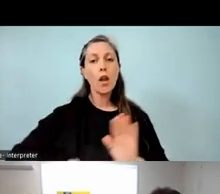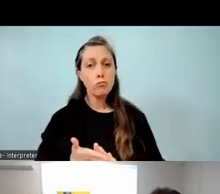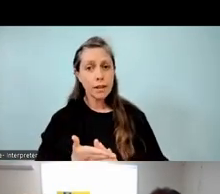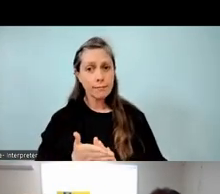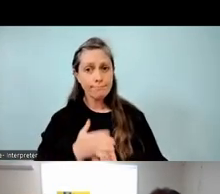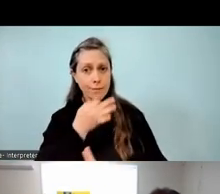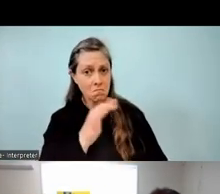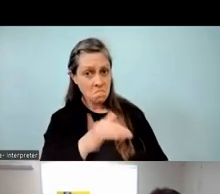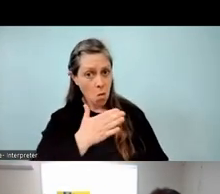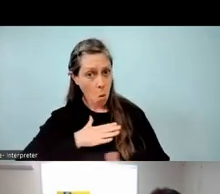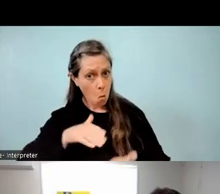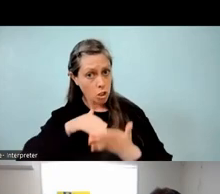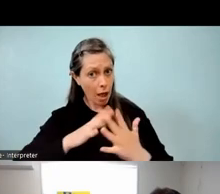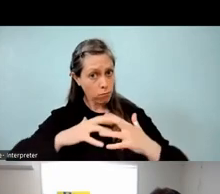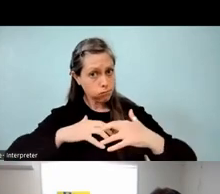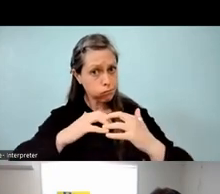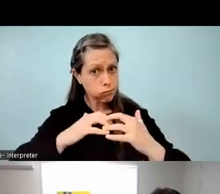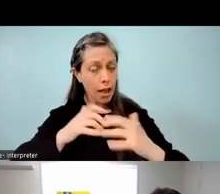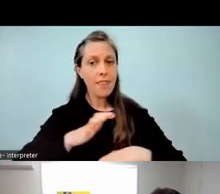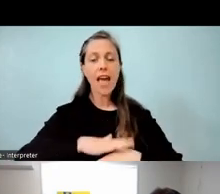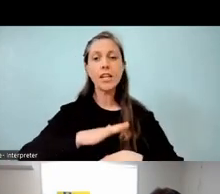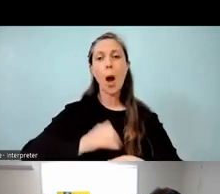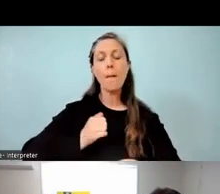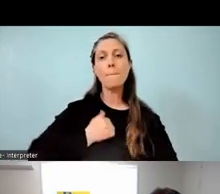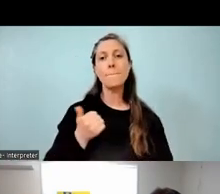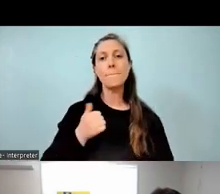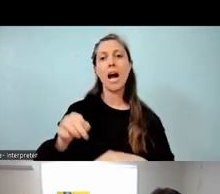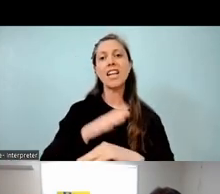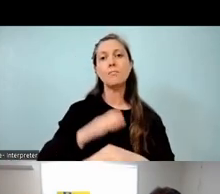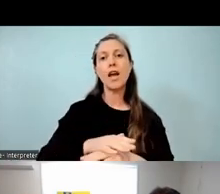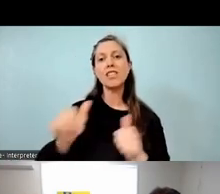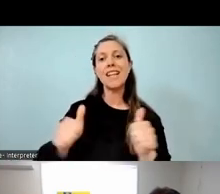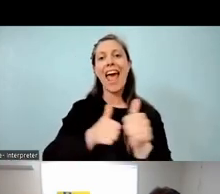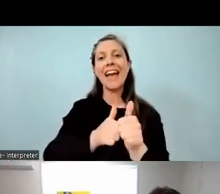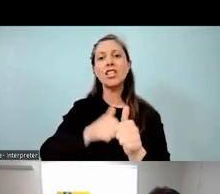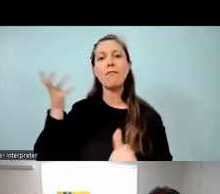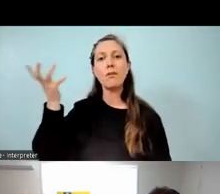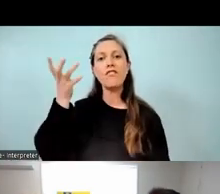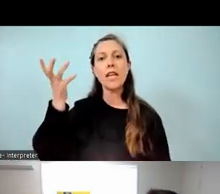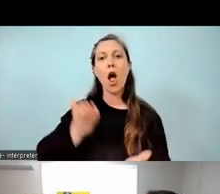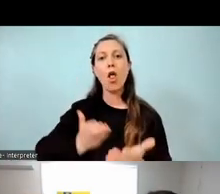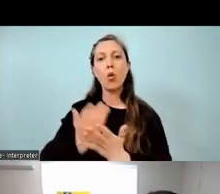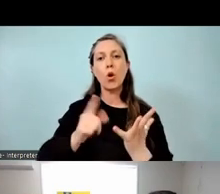because at that time my husband was a adjunct professor at Uni Tech, but that wasn't something that that school